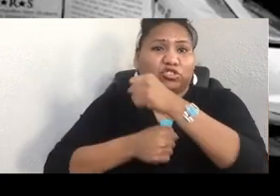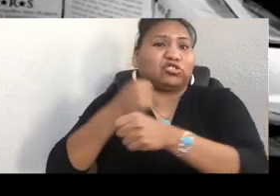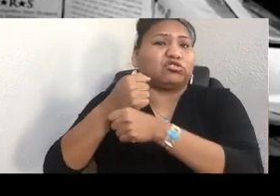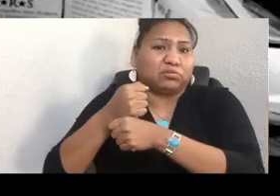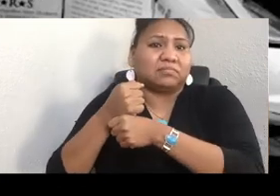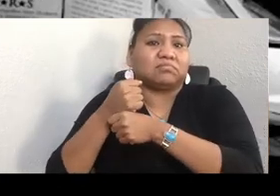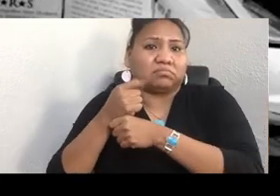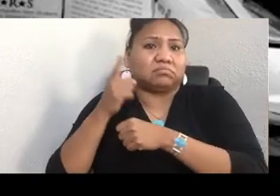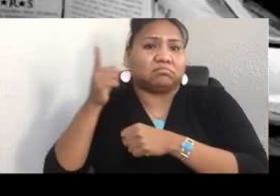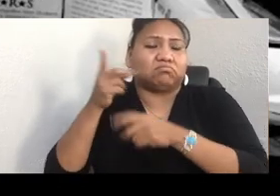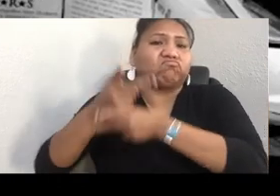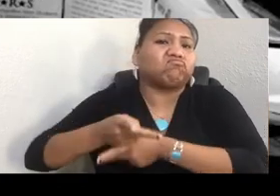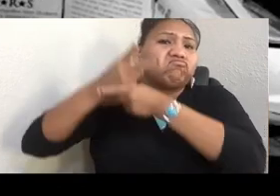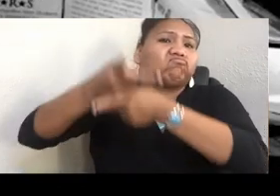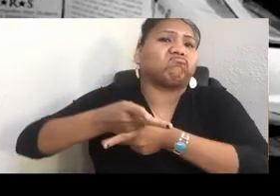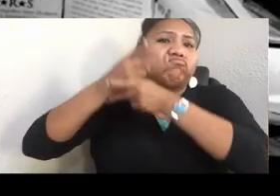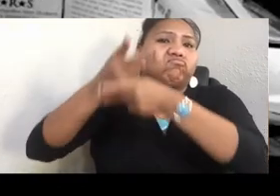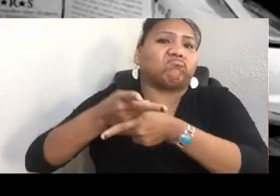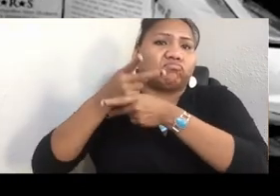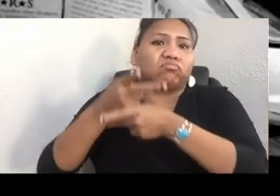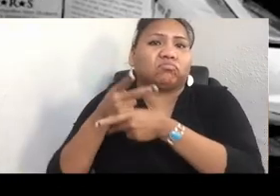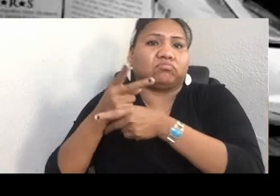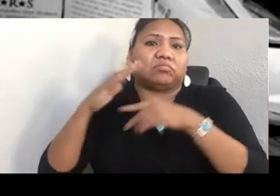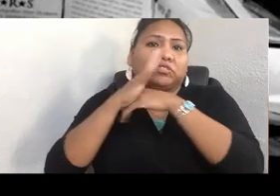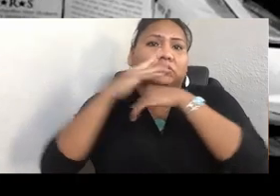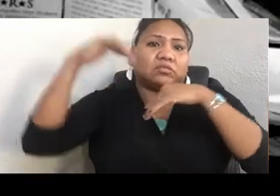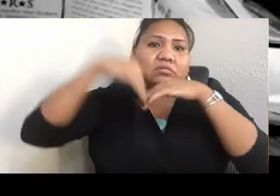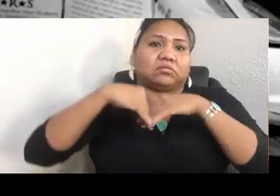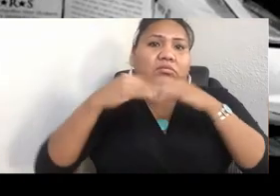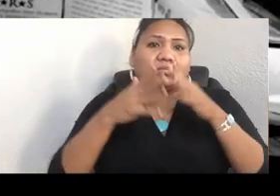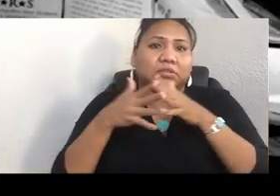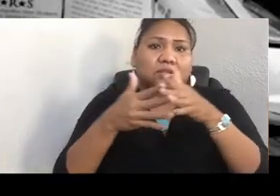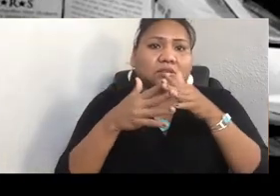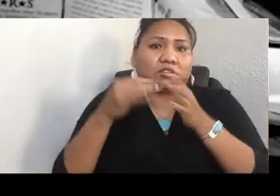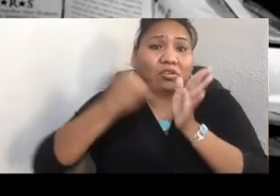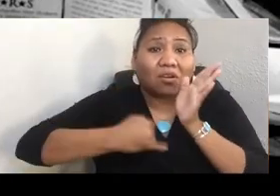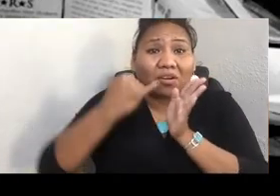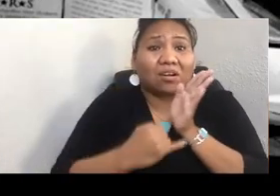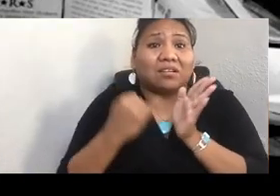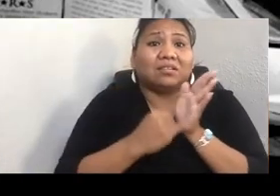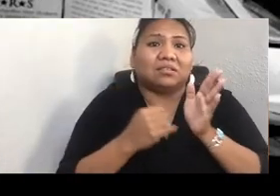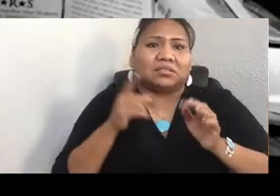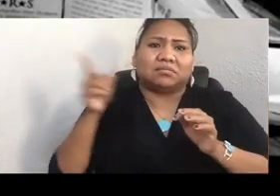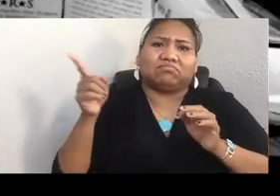He said to me, quote, "As a Native educator, I help indigenous people understand themselves.